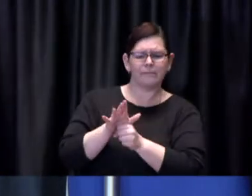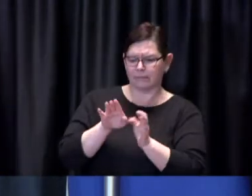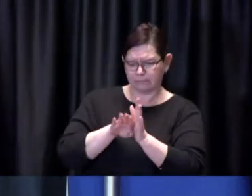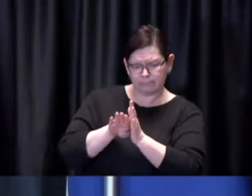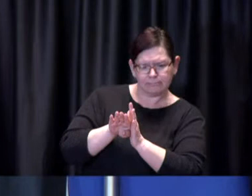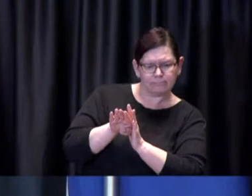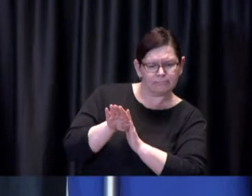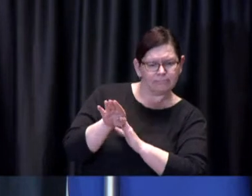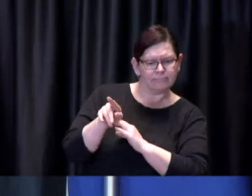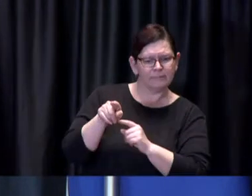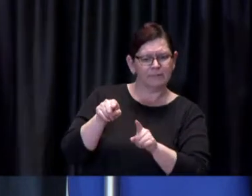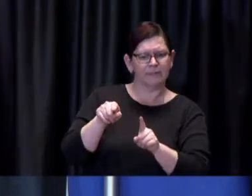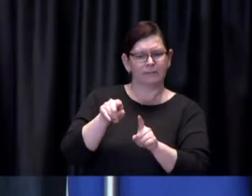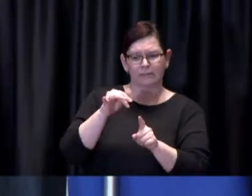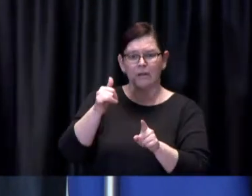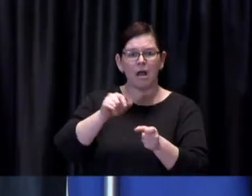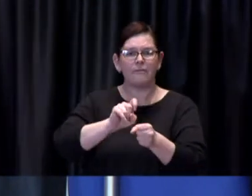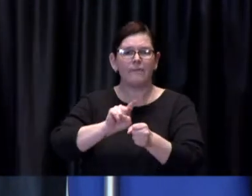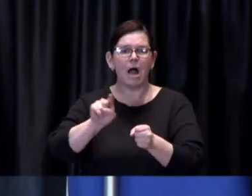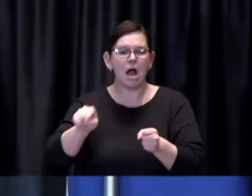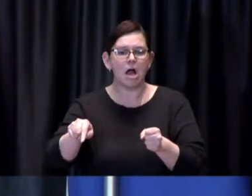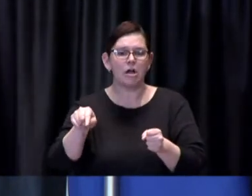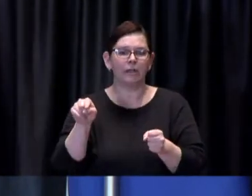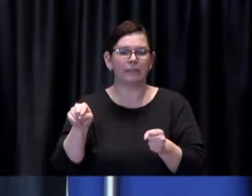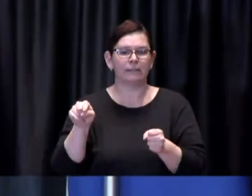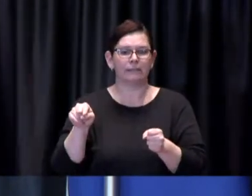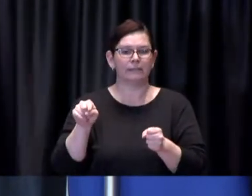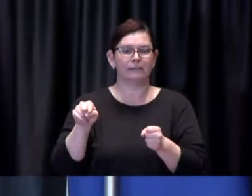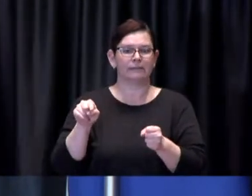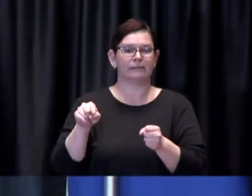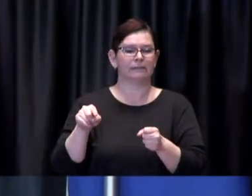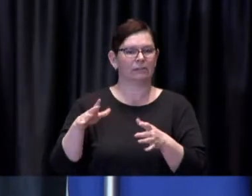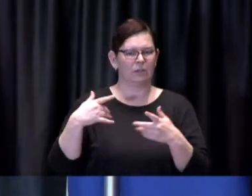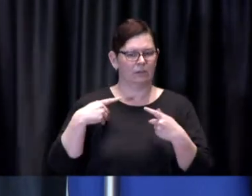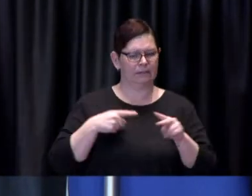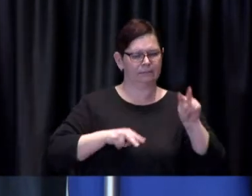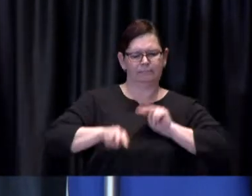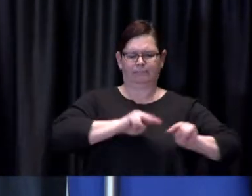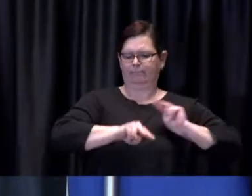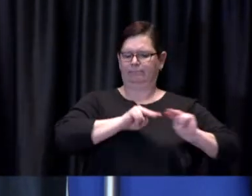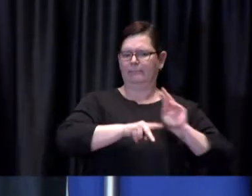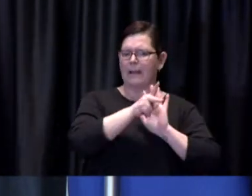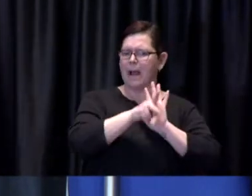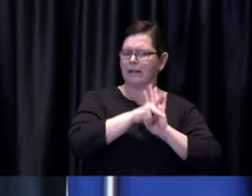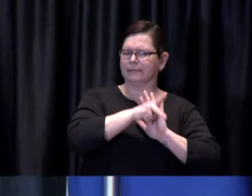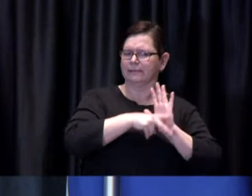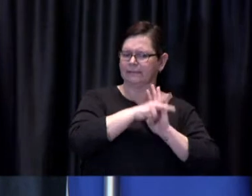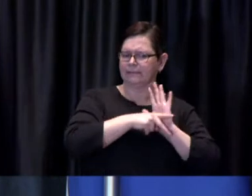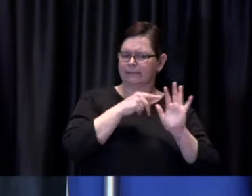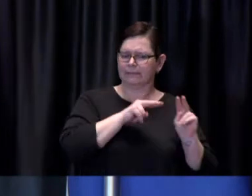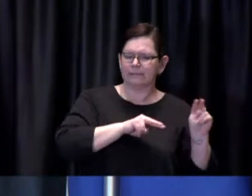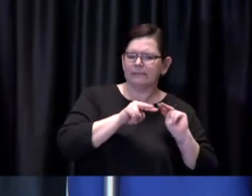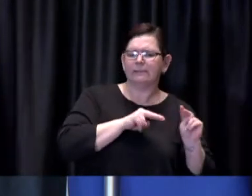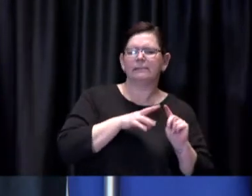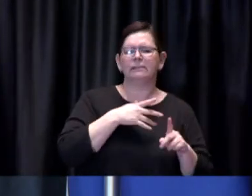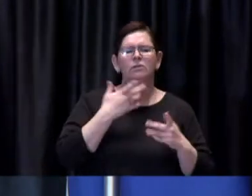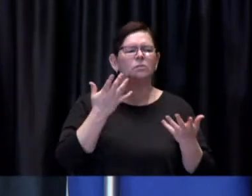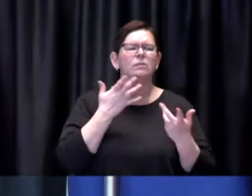we're constantly reassessing policies and and adapting them in accordance with the best available information and evidence